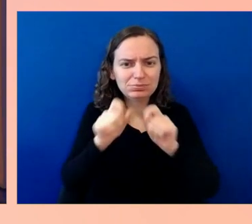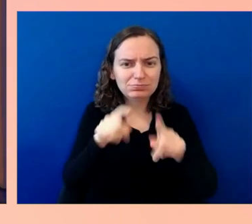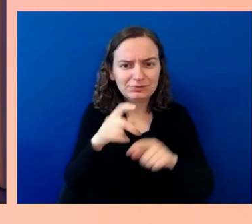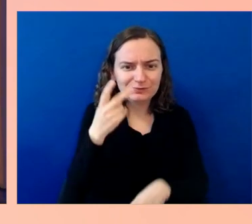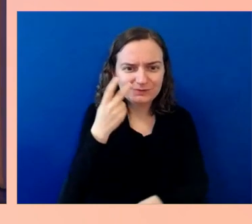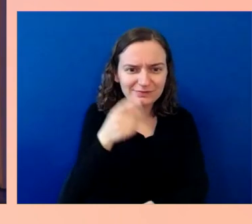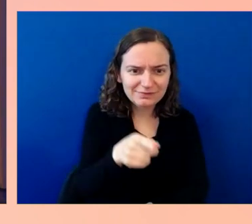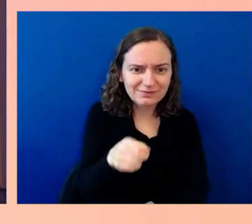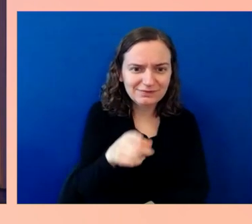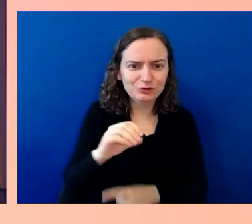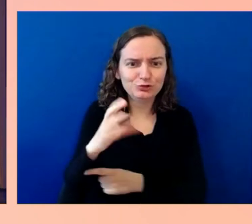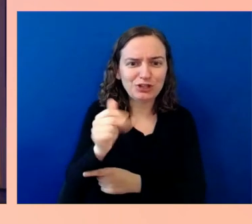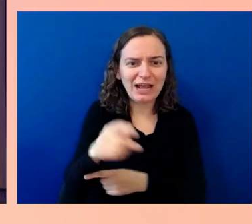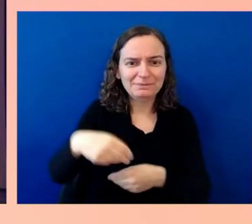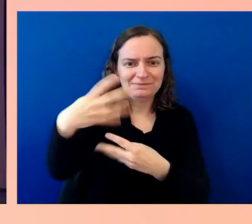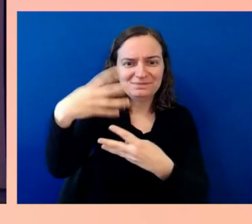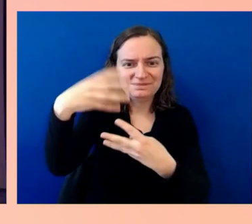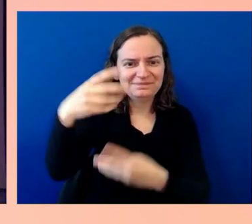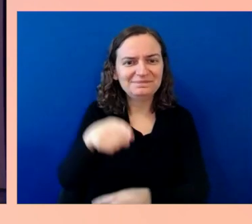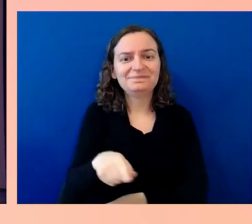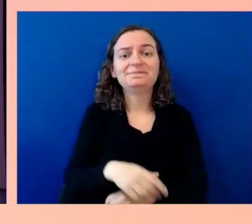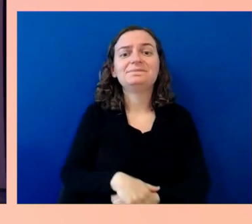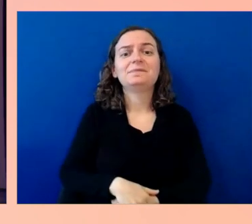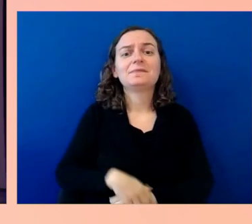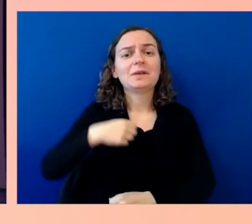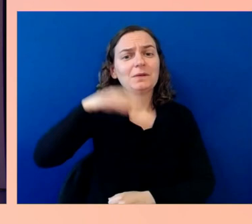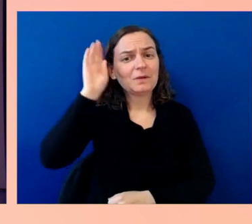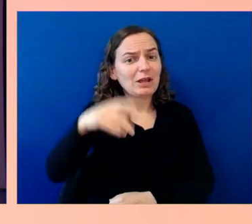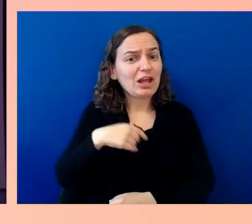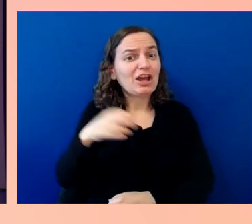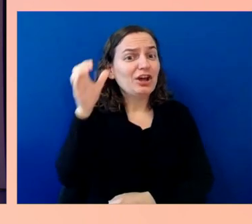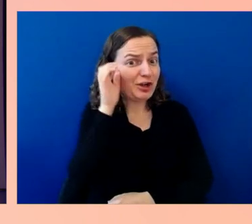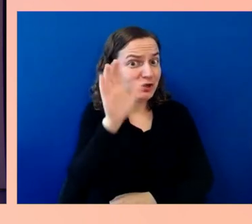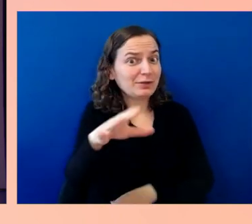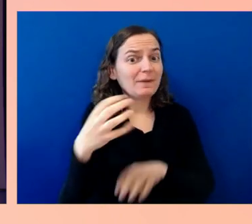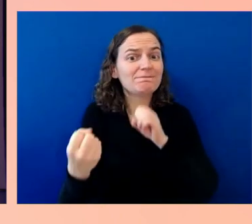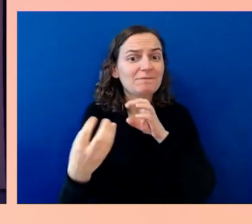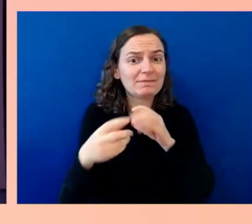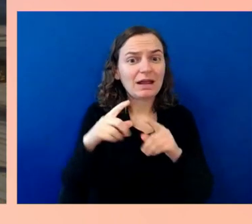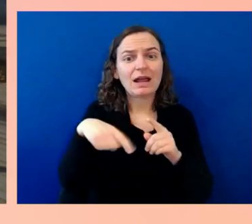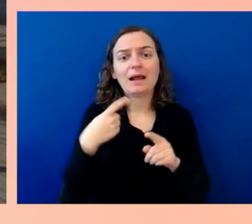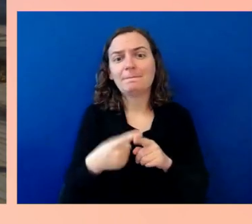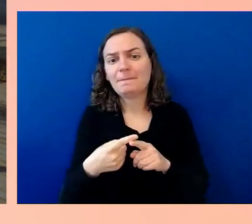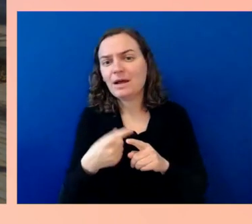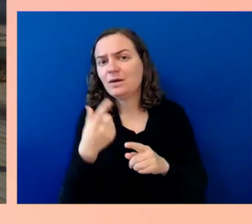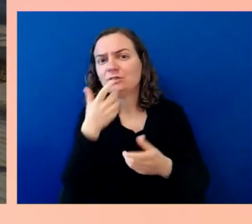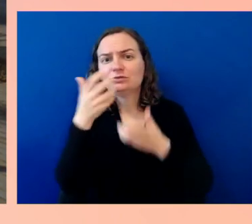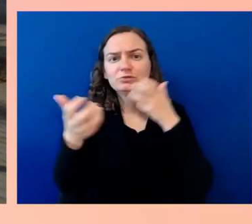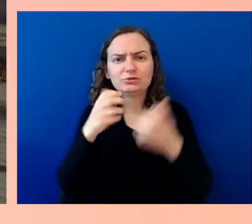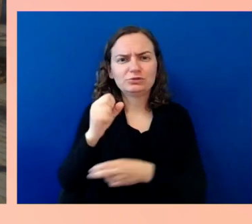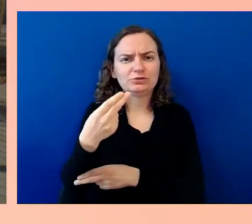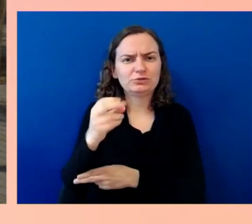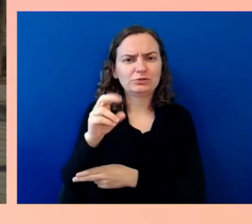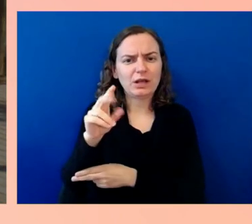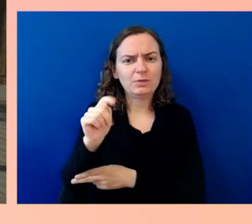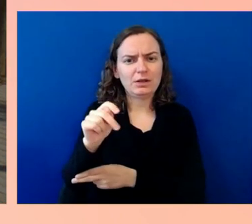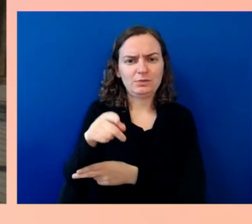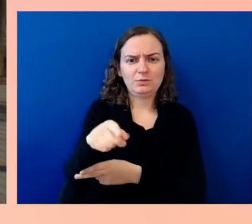and we've heard your feedback about us shouting at you in all caps with the subtitles. We are working on it.